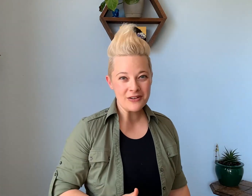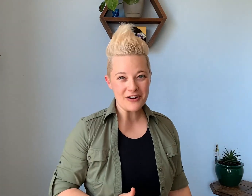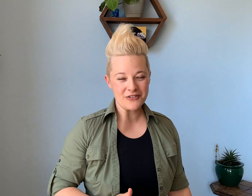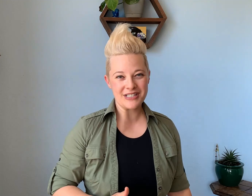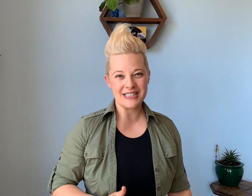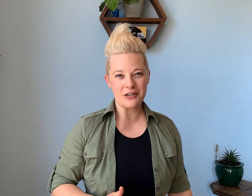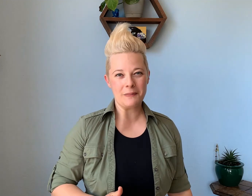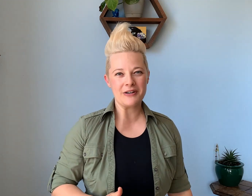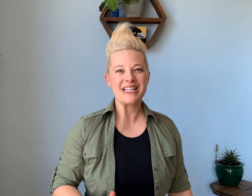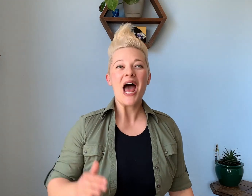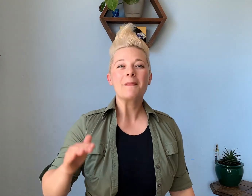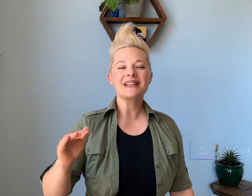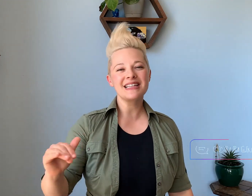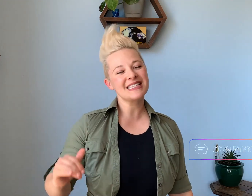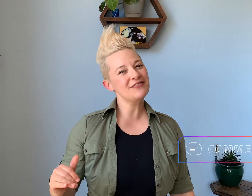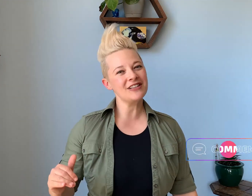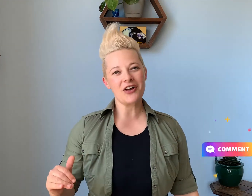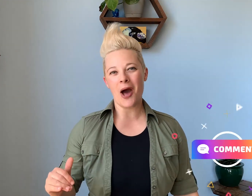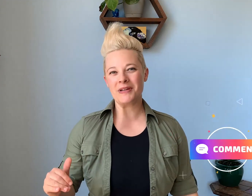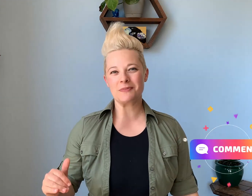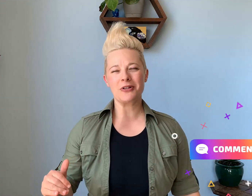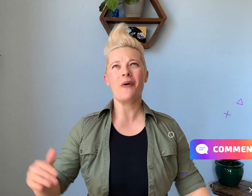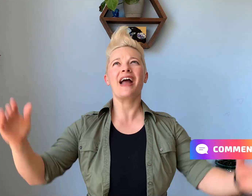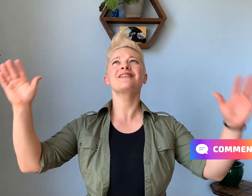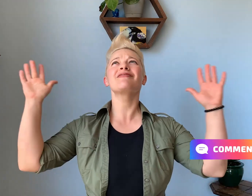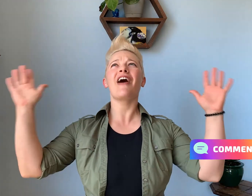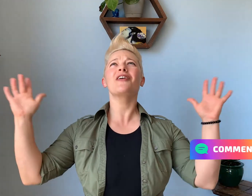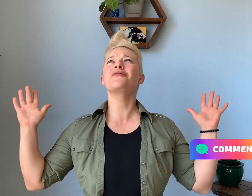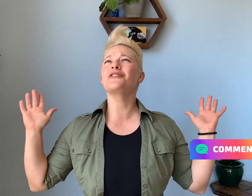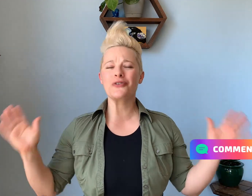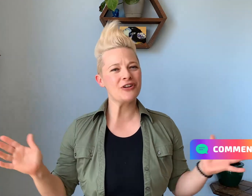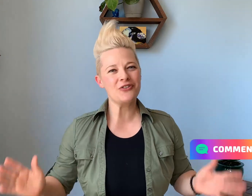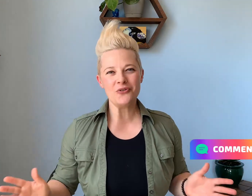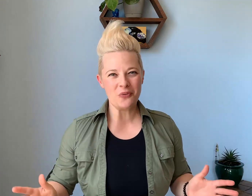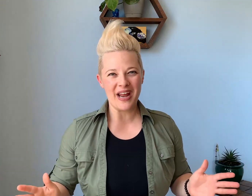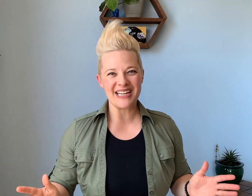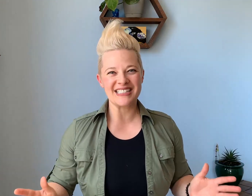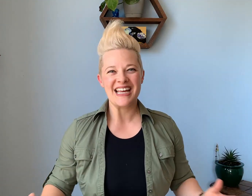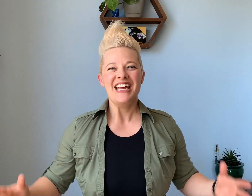reference to their appearance, please leave it in the comments below. I love learning new ways